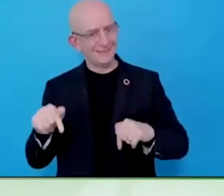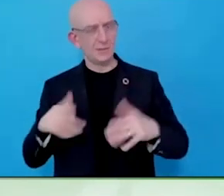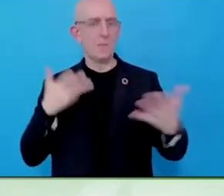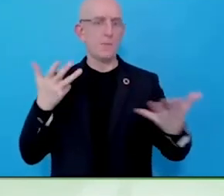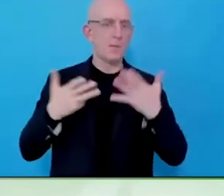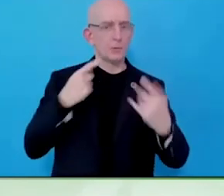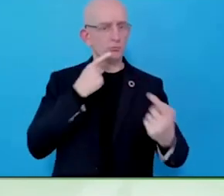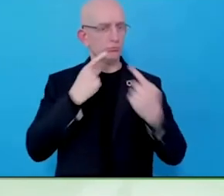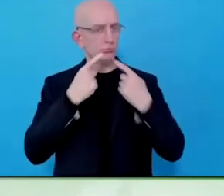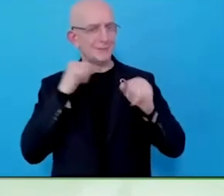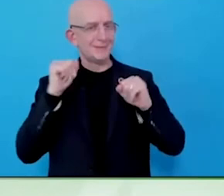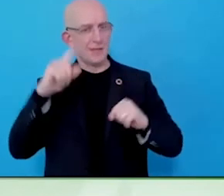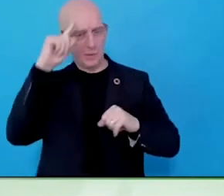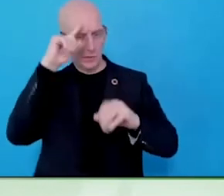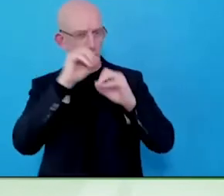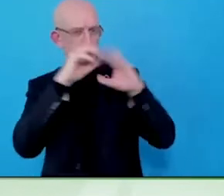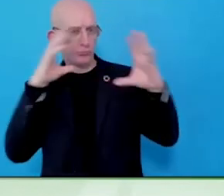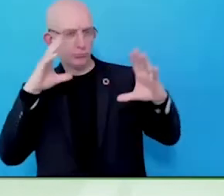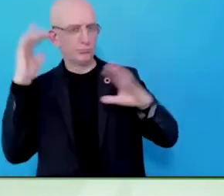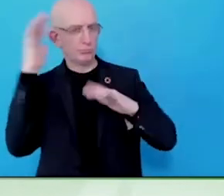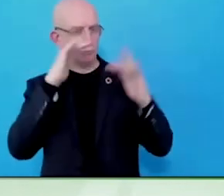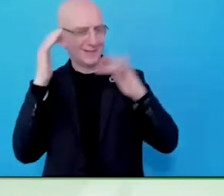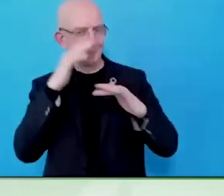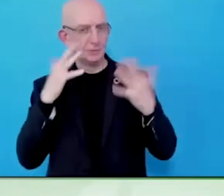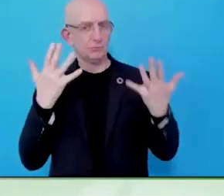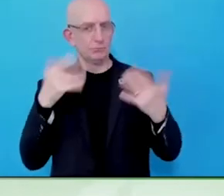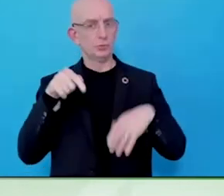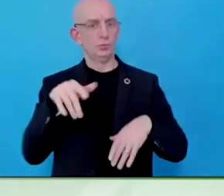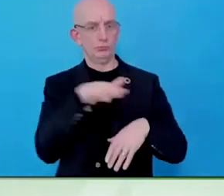My favourite question is, I'm not talking about business as a solution.